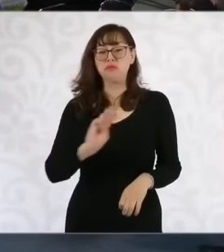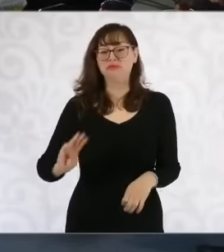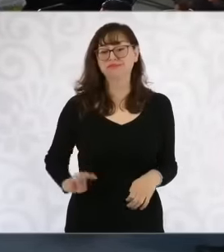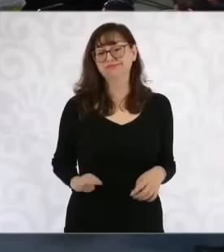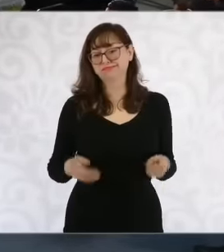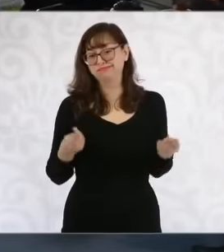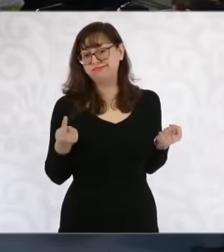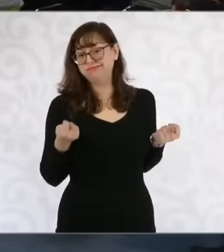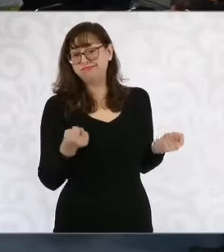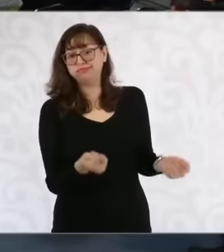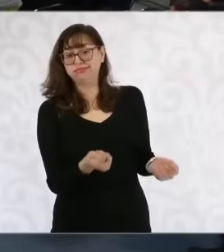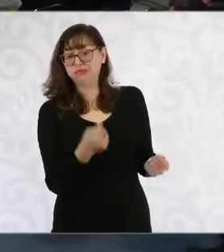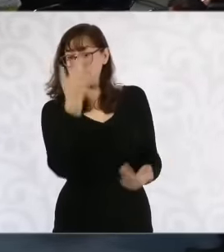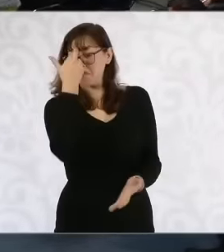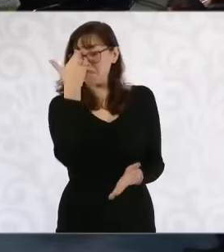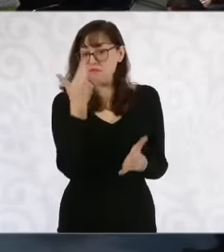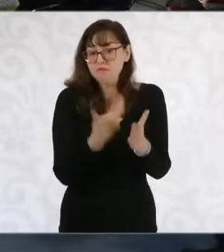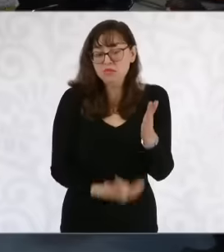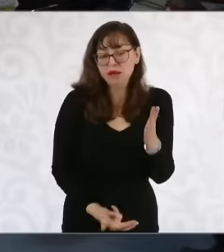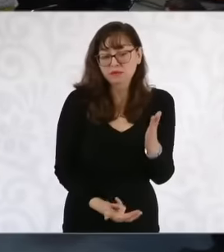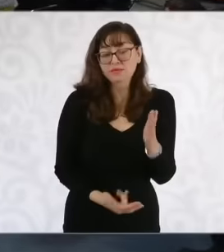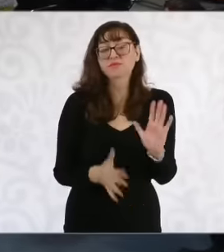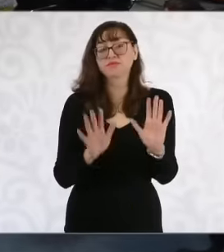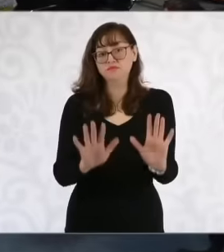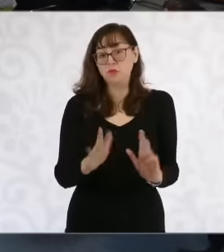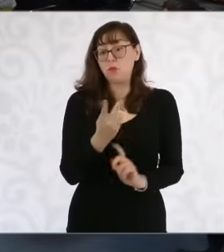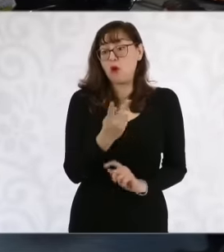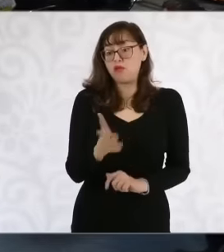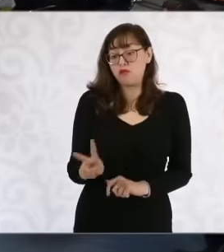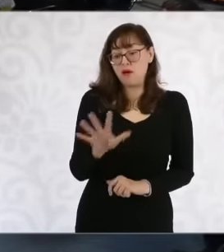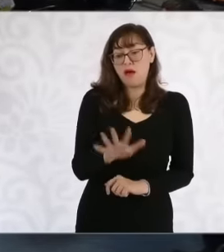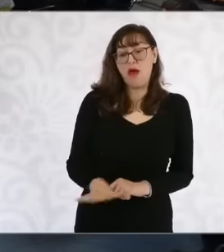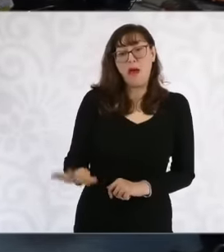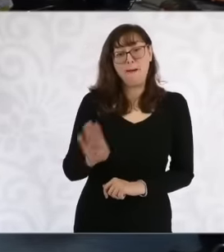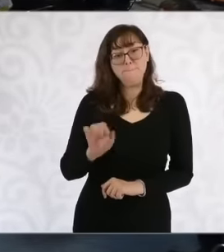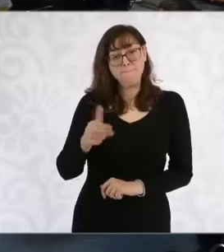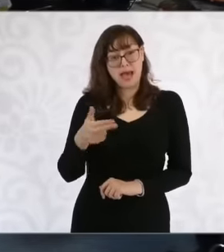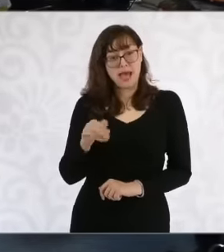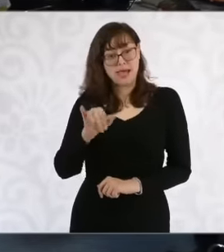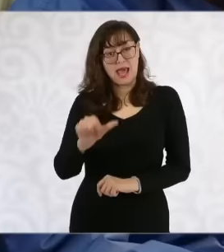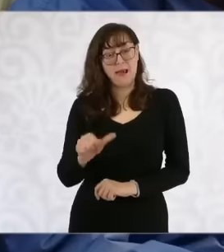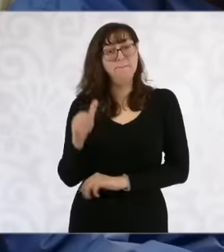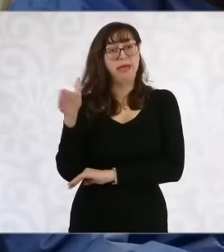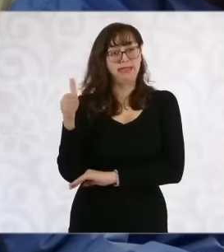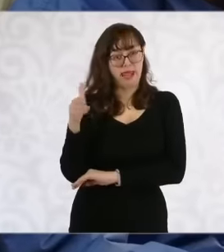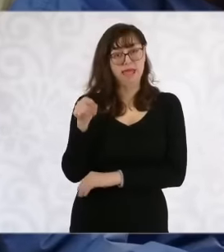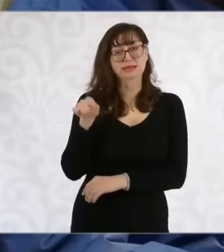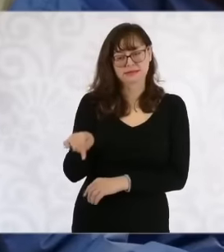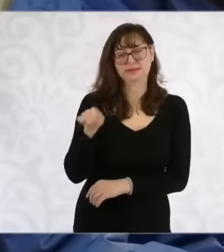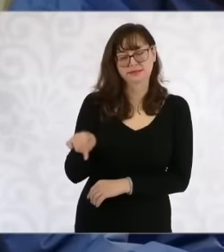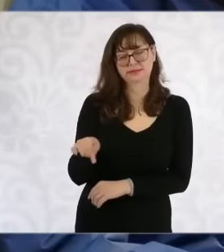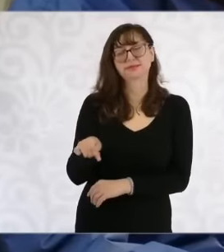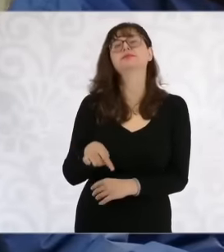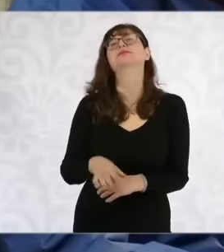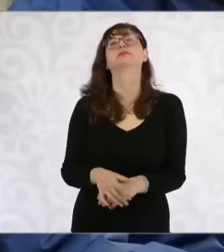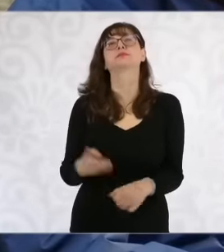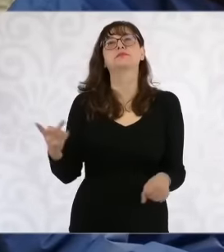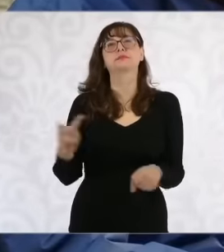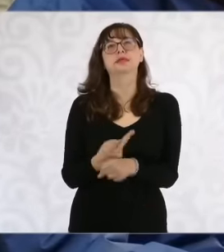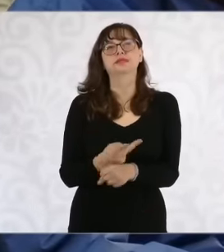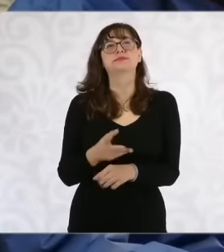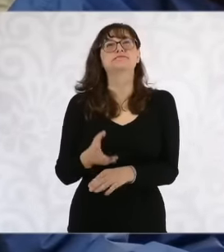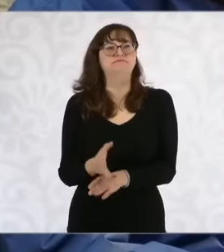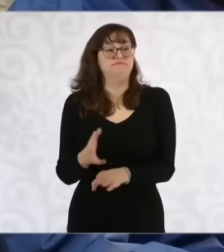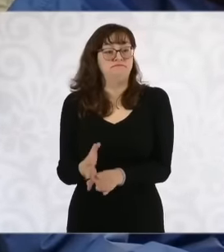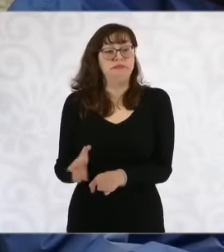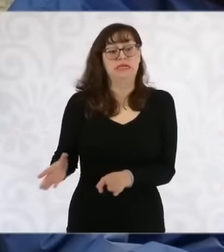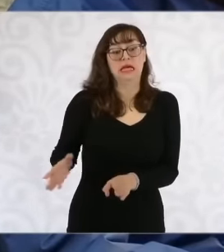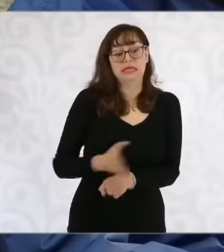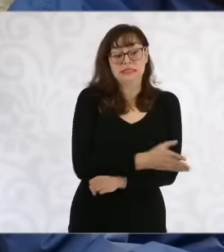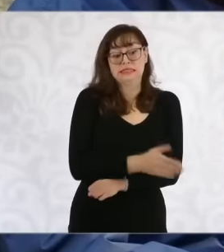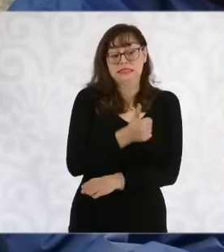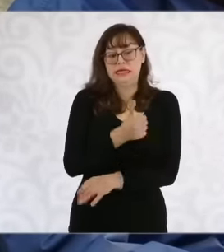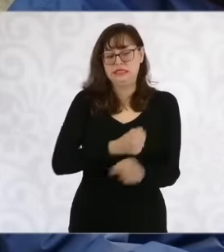Bahía de Banderas and during the administration of President Andrés Manuel López Obrador we